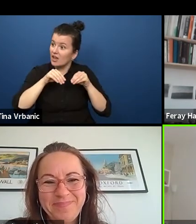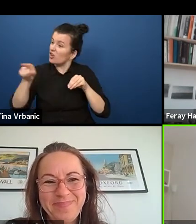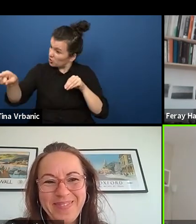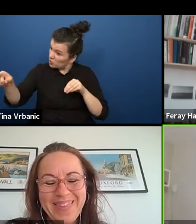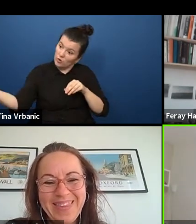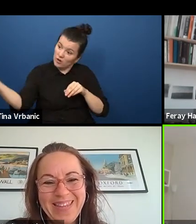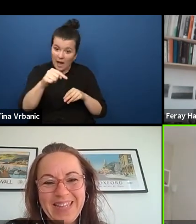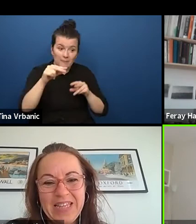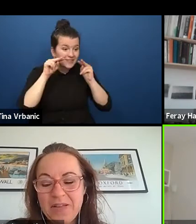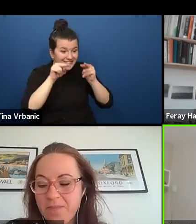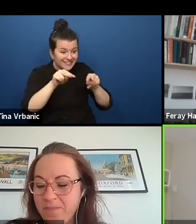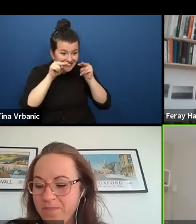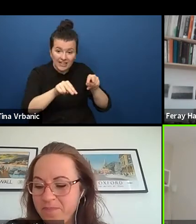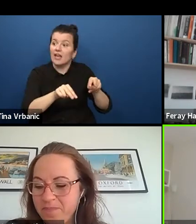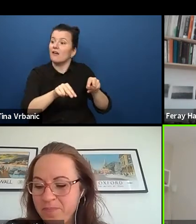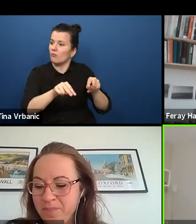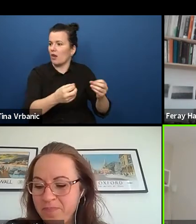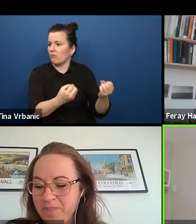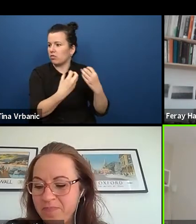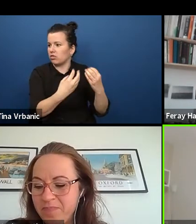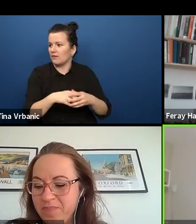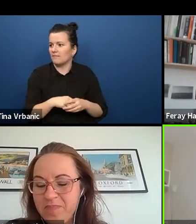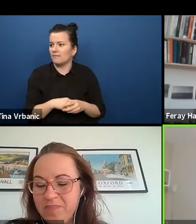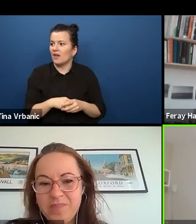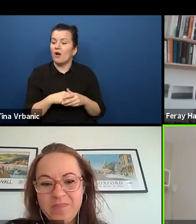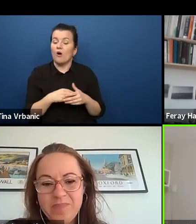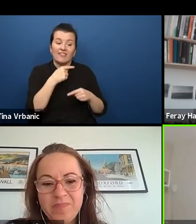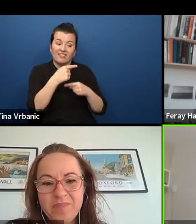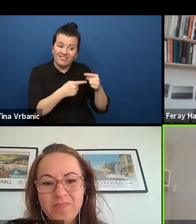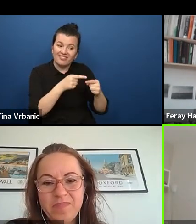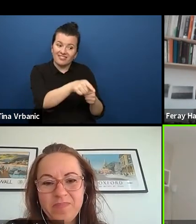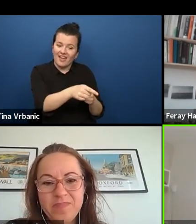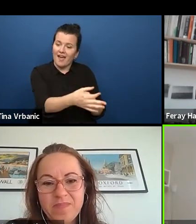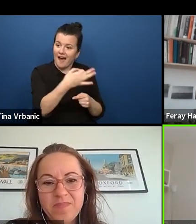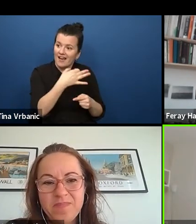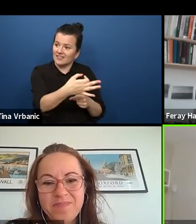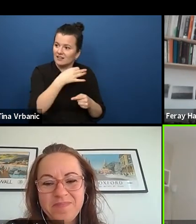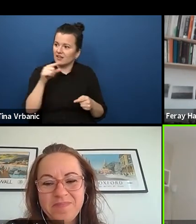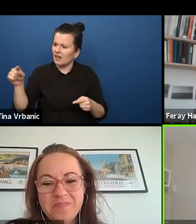because afterwards they ask the right questions and you will see they're more intelligent